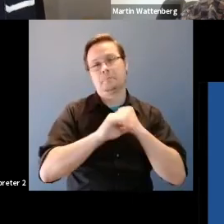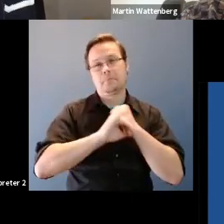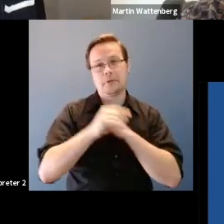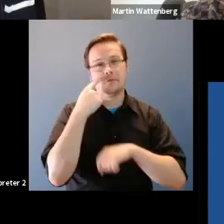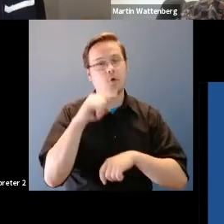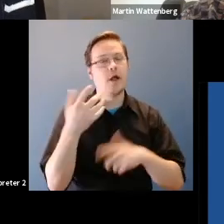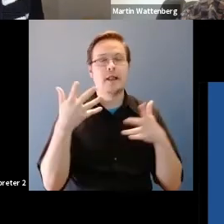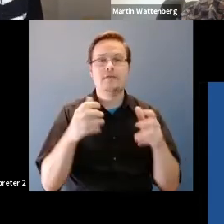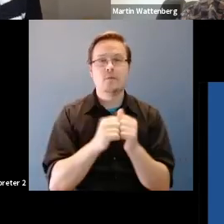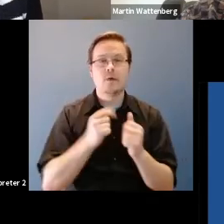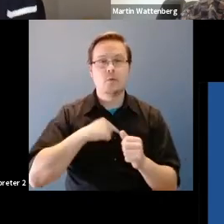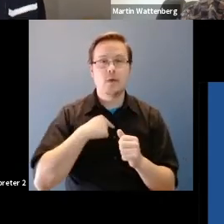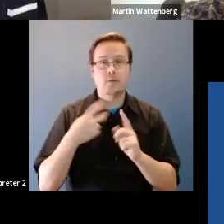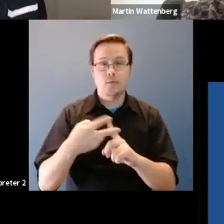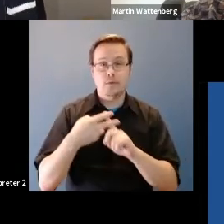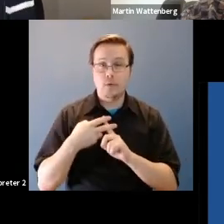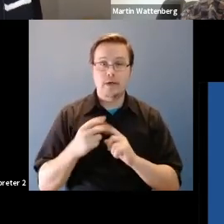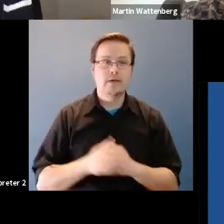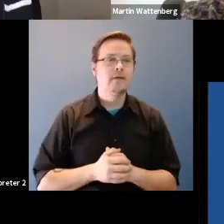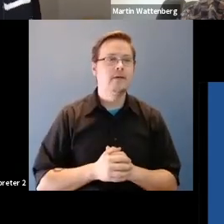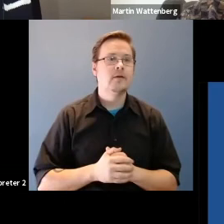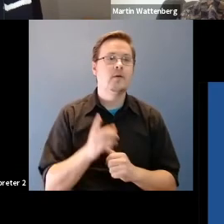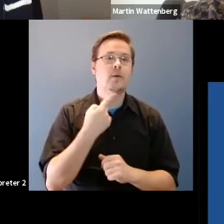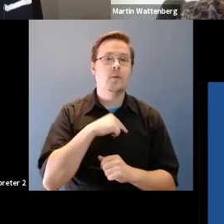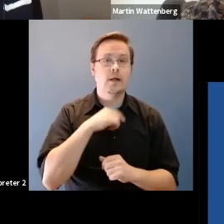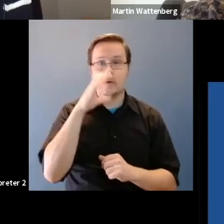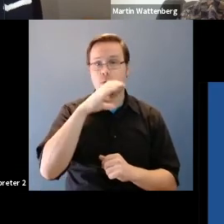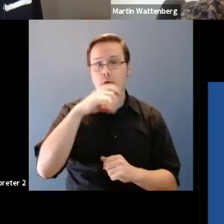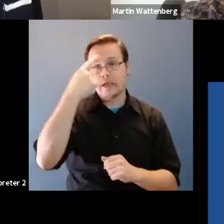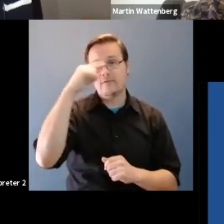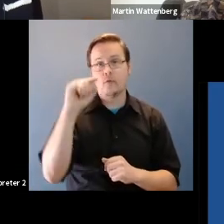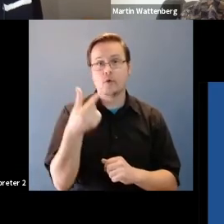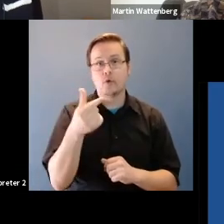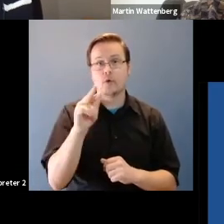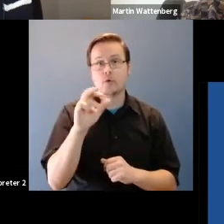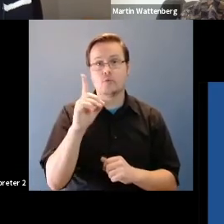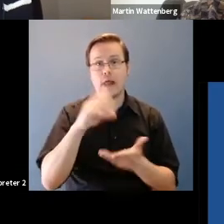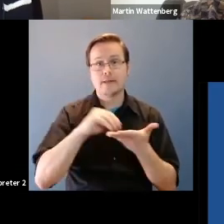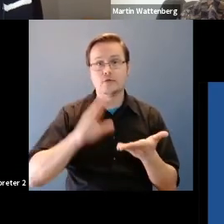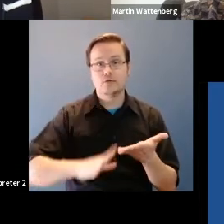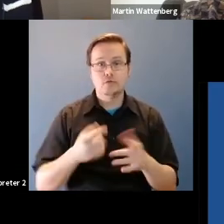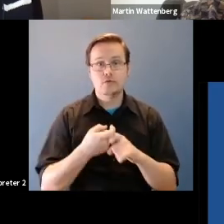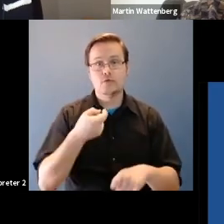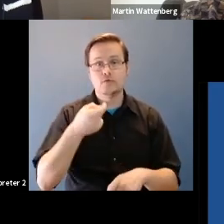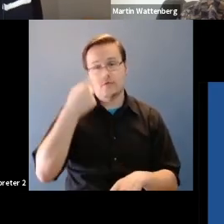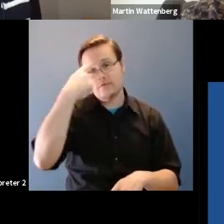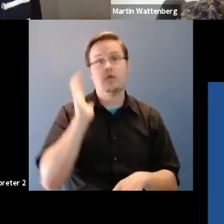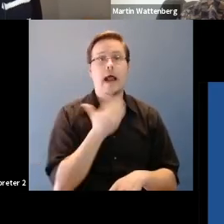Fernanda Viegas: The fact that we're recruiting we are looking for Grad students for our new lab at Harvard.